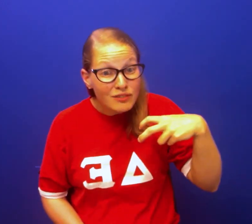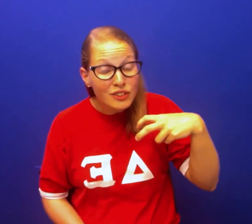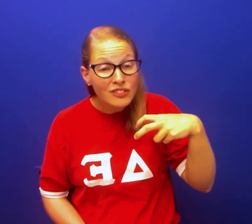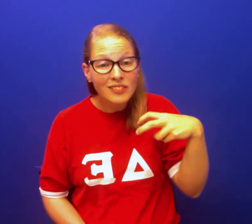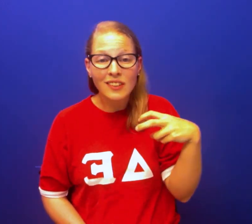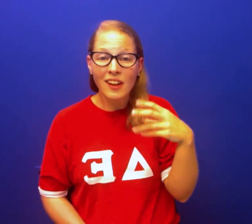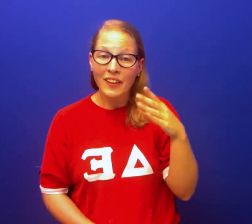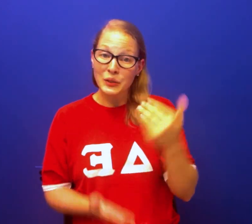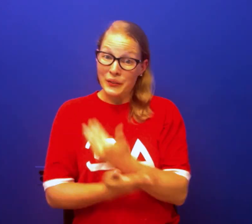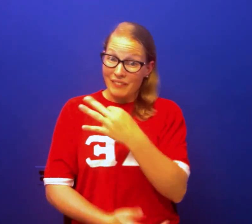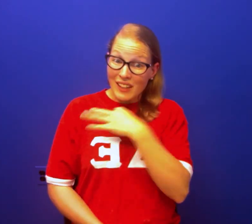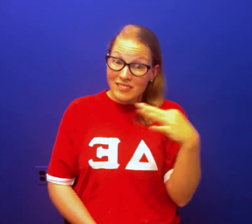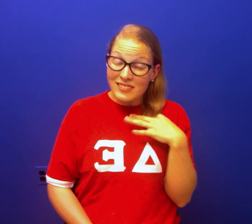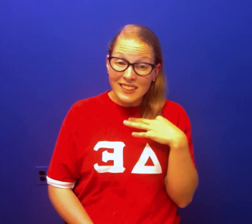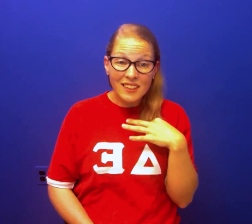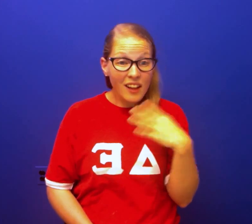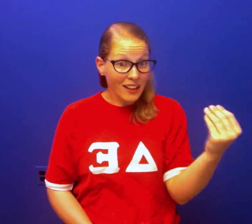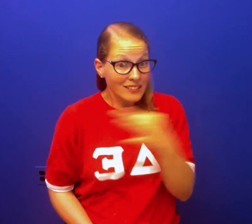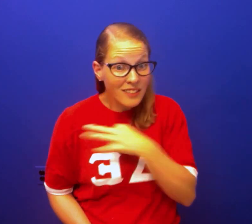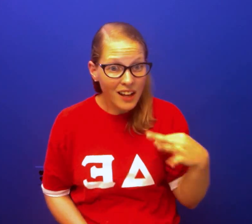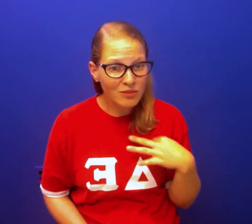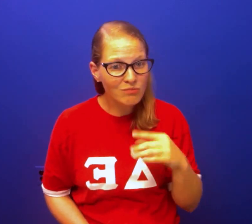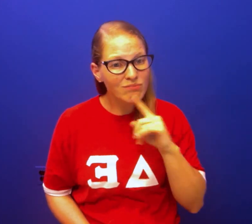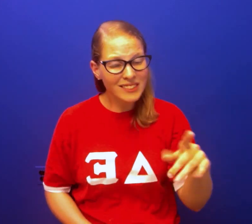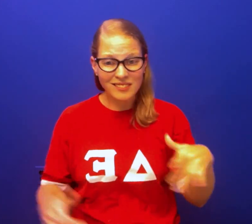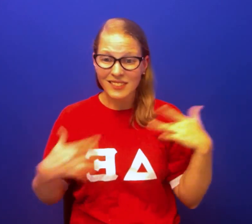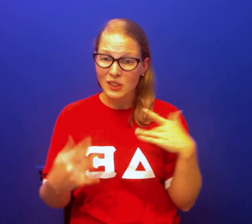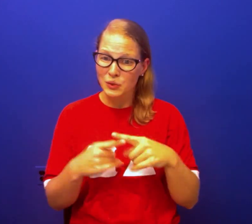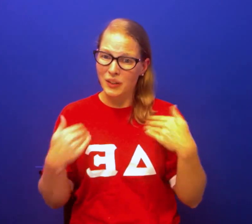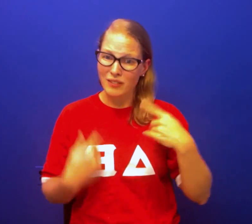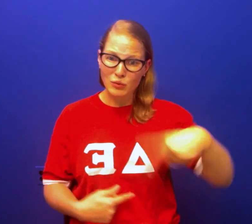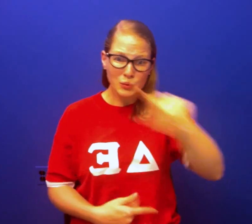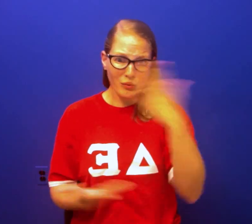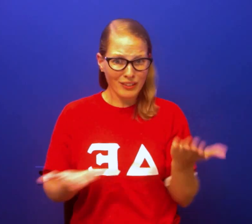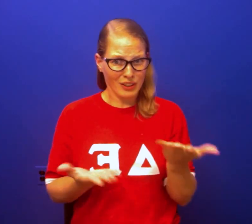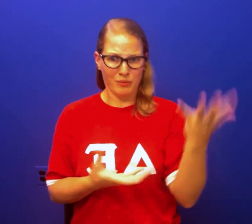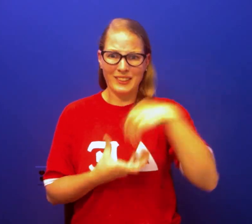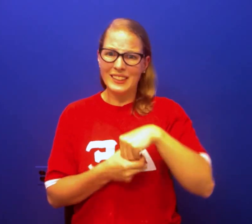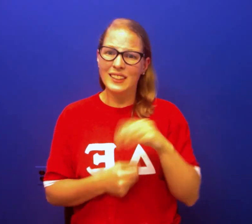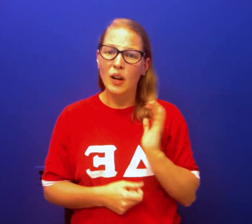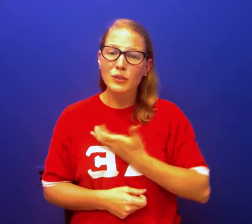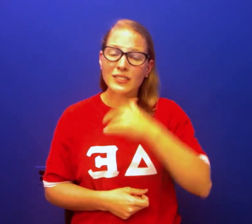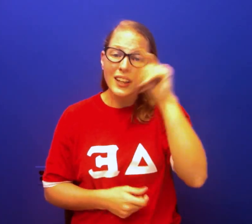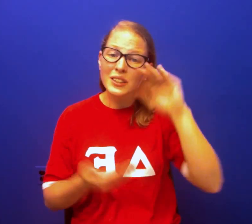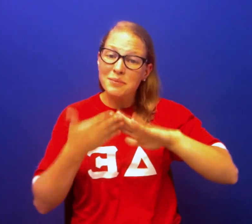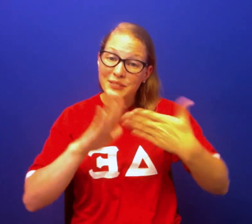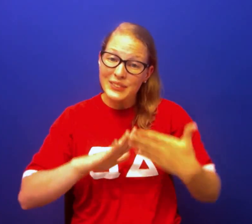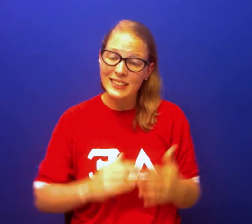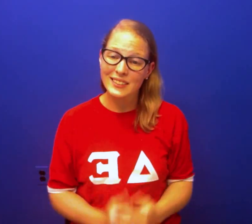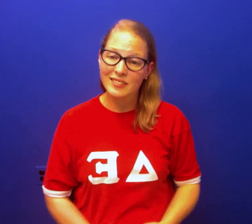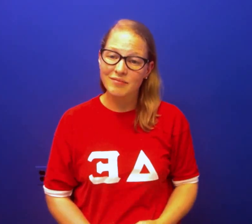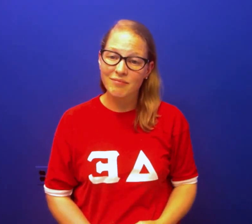new faculty, and staff it is exciting to have you all within our Gallaudet Community!